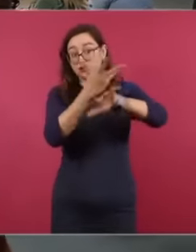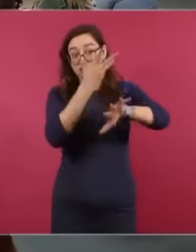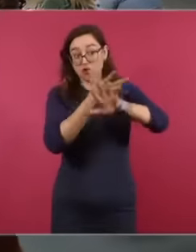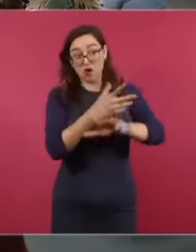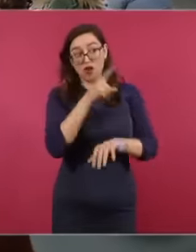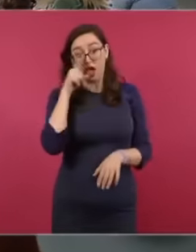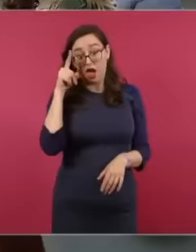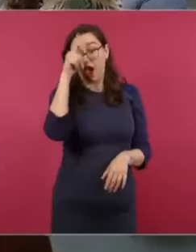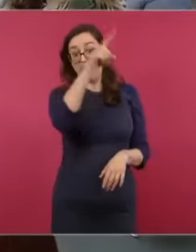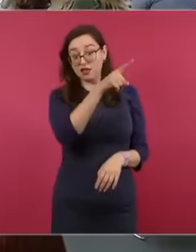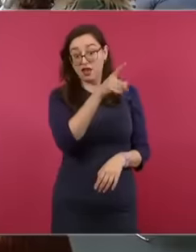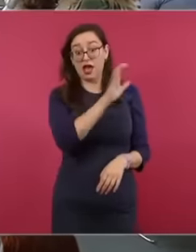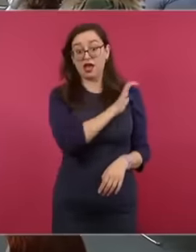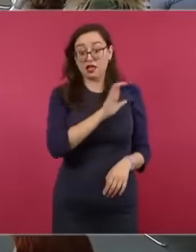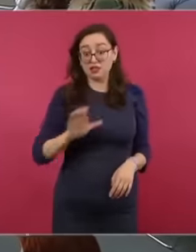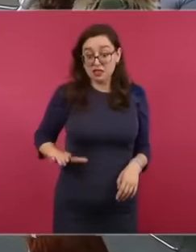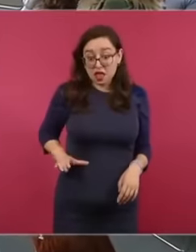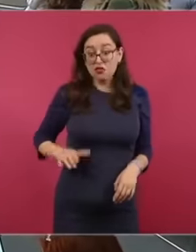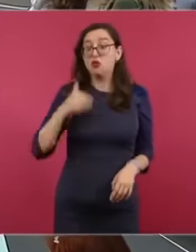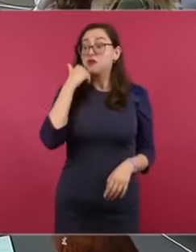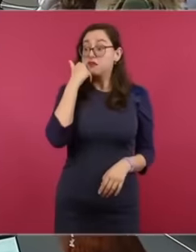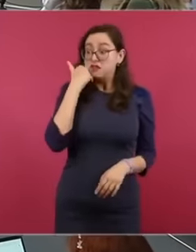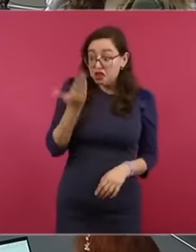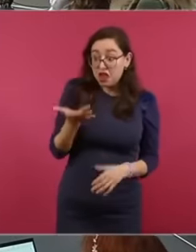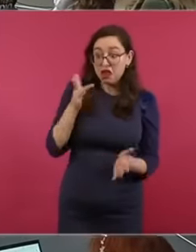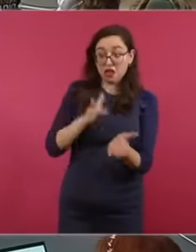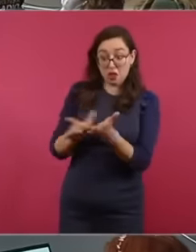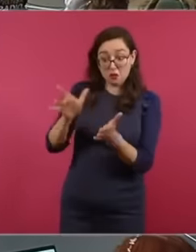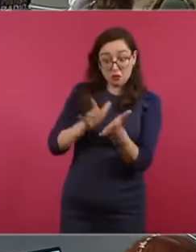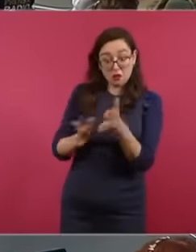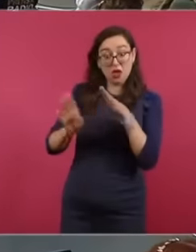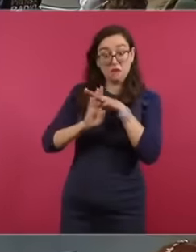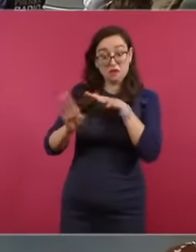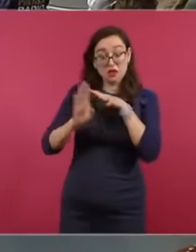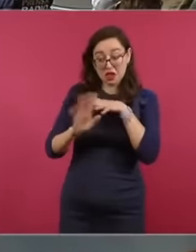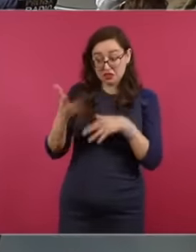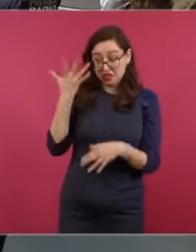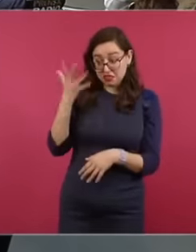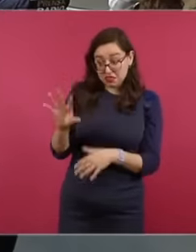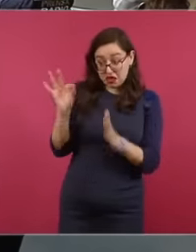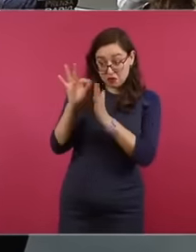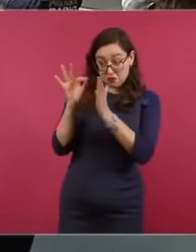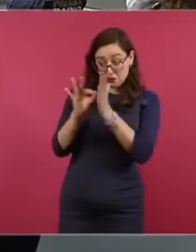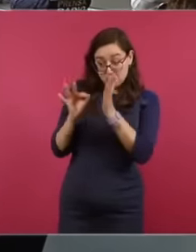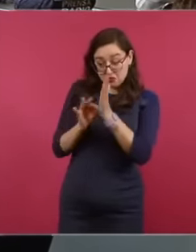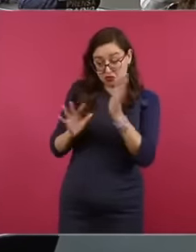vote for them with all respect for the self-determination of the